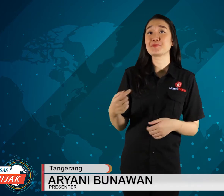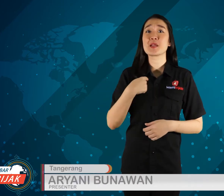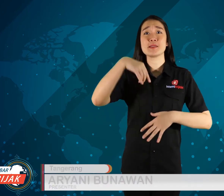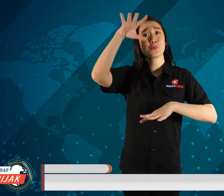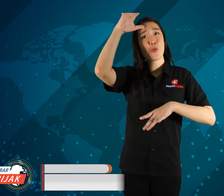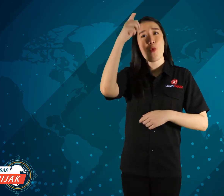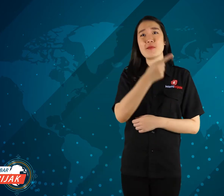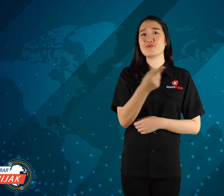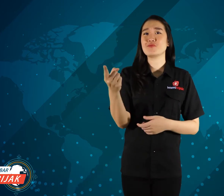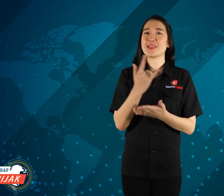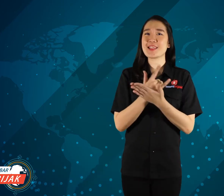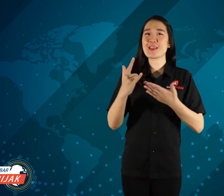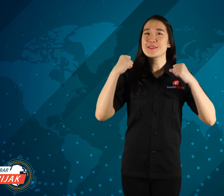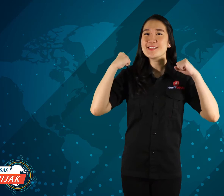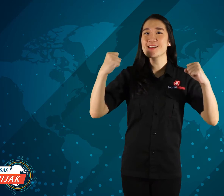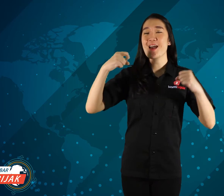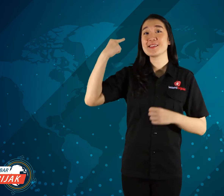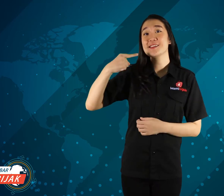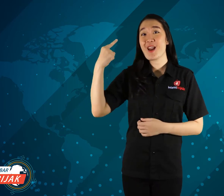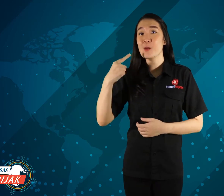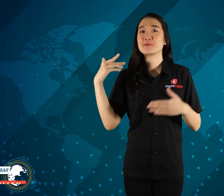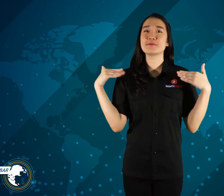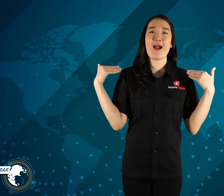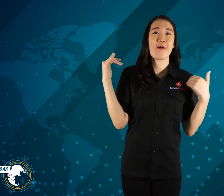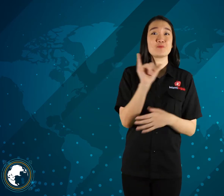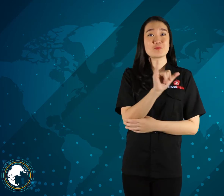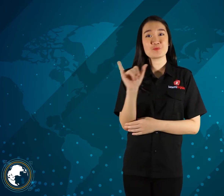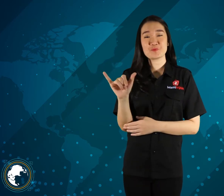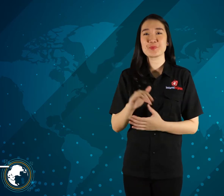I hope you are always healthy and happy.